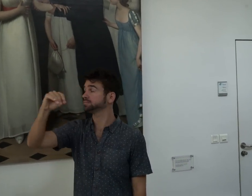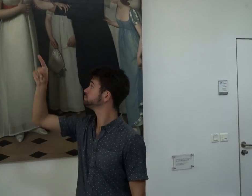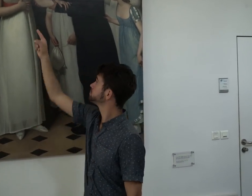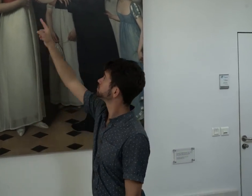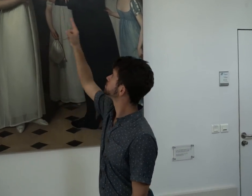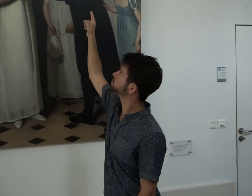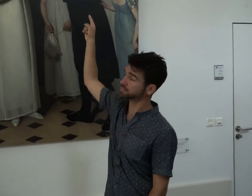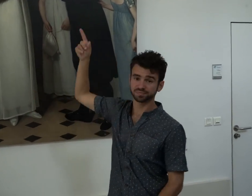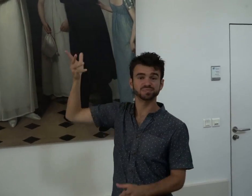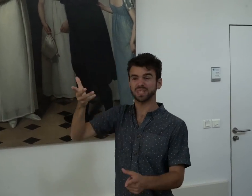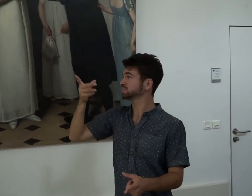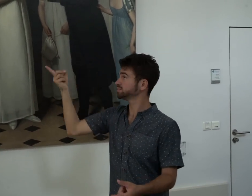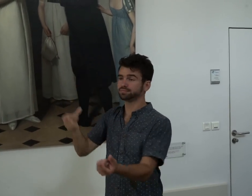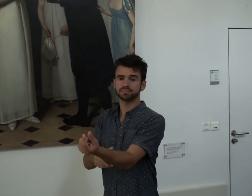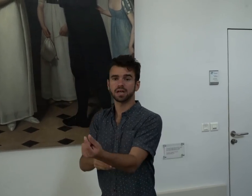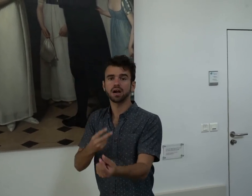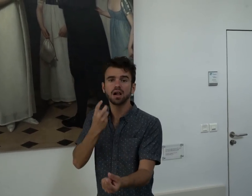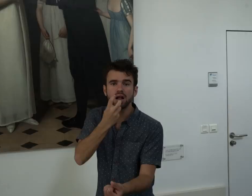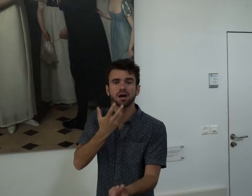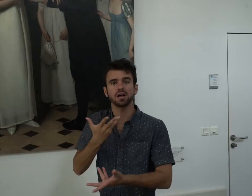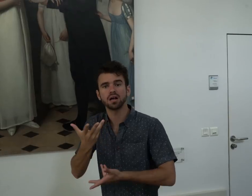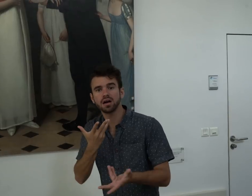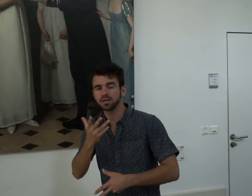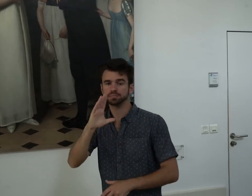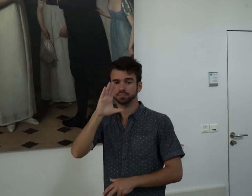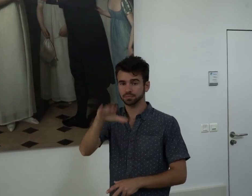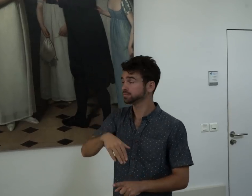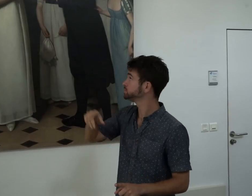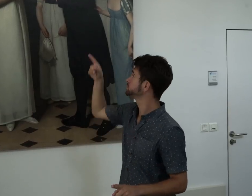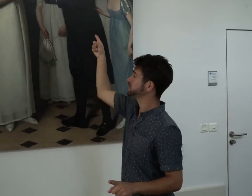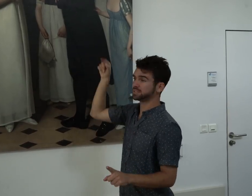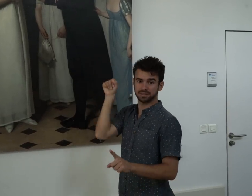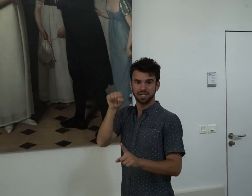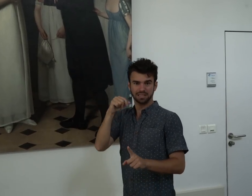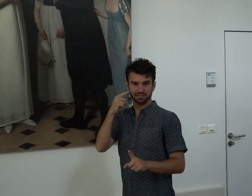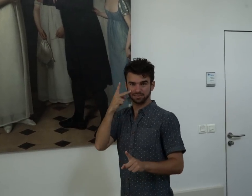Both men, Massieu and Sicard, were teaching a deaf student how to speak.